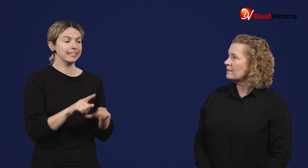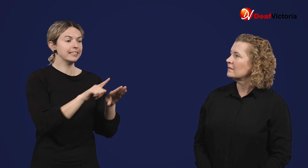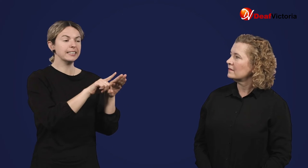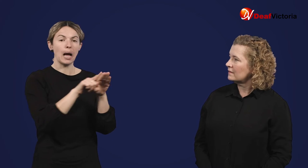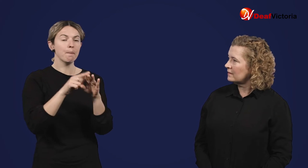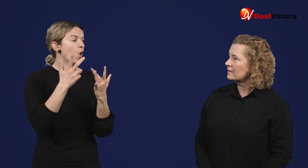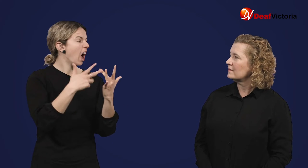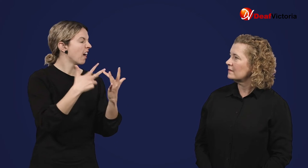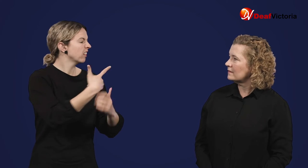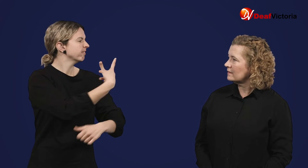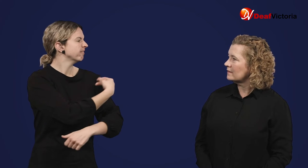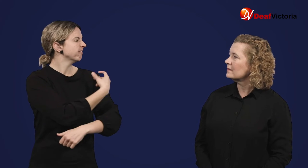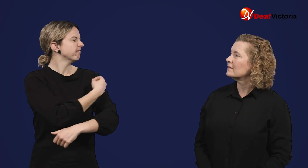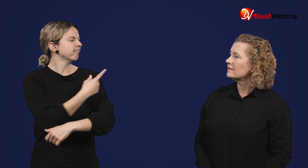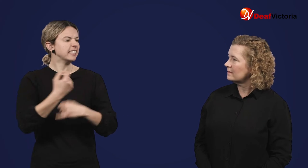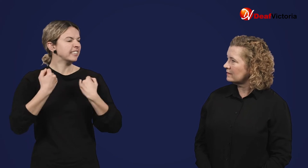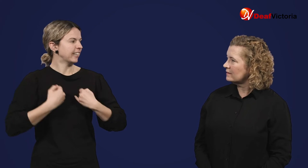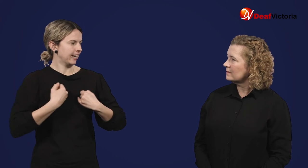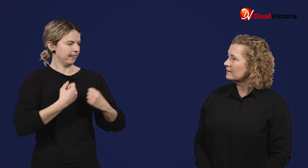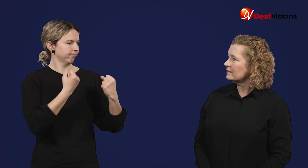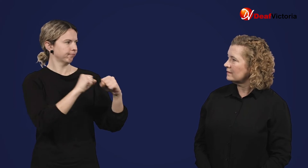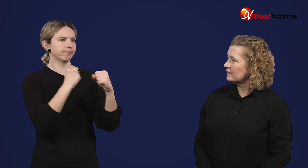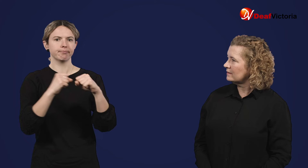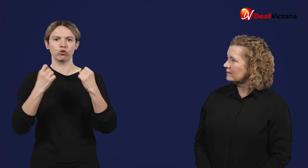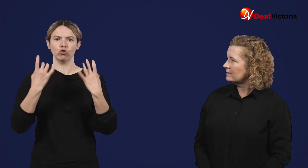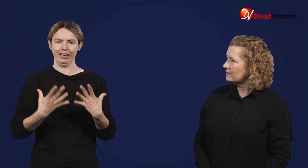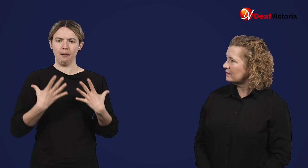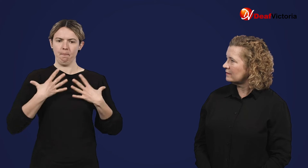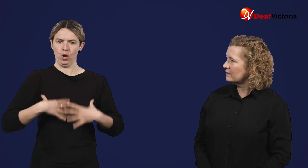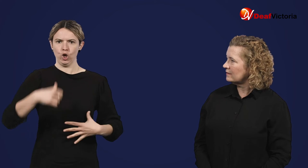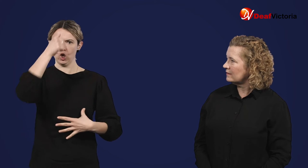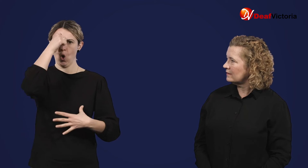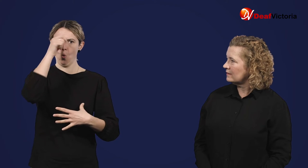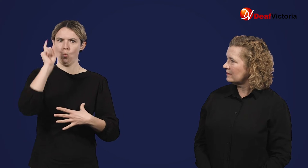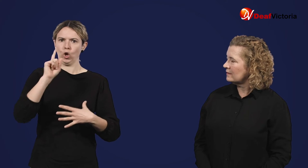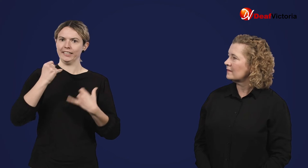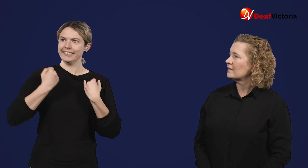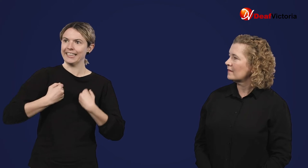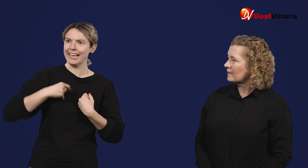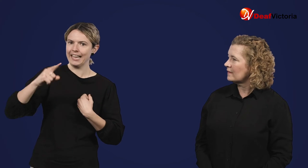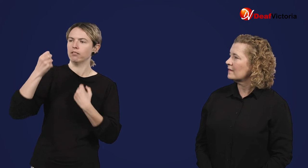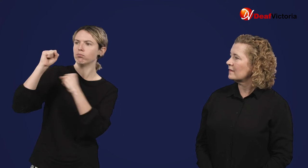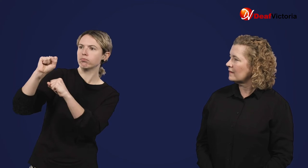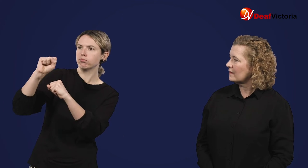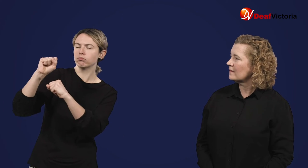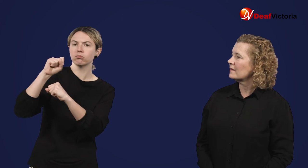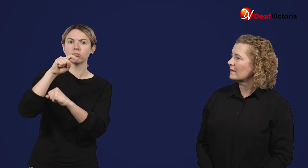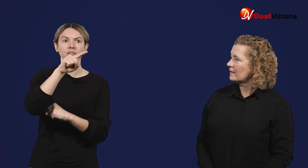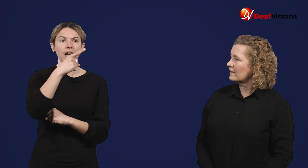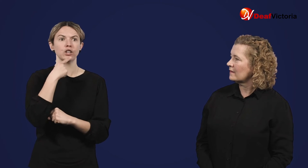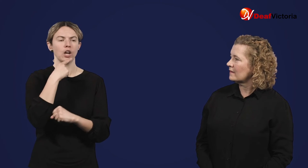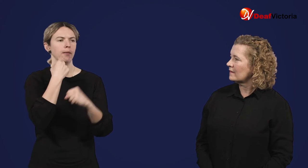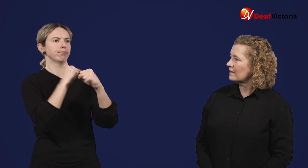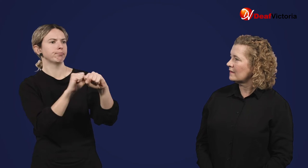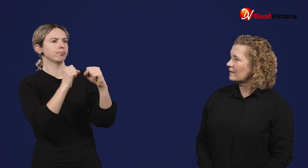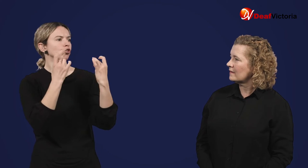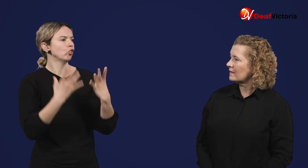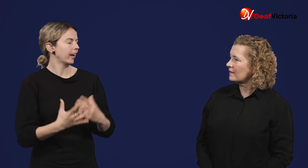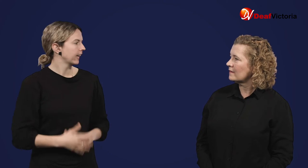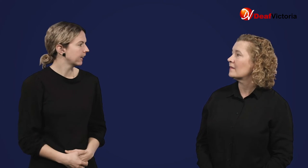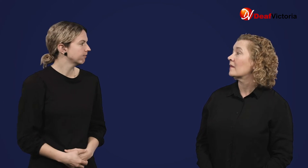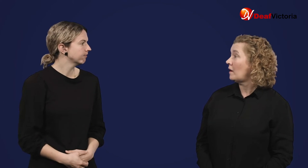This is the same as other vaccines, they work by telling your immune system what to look out for.